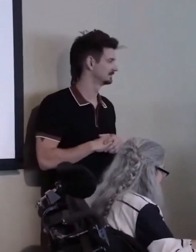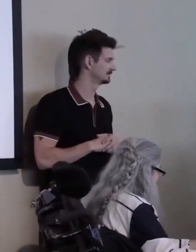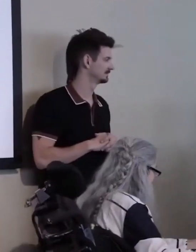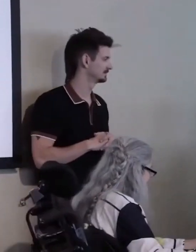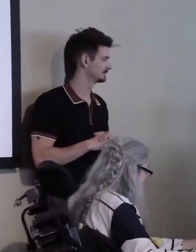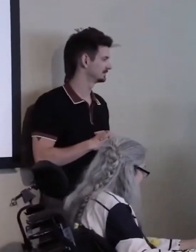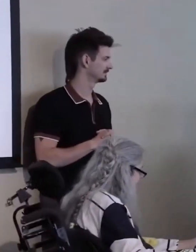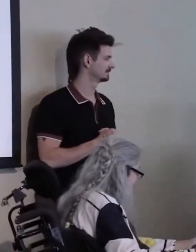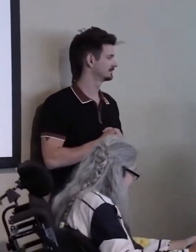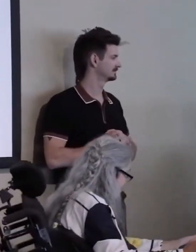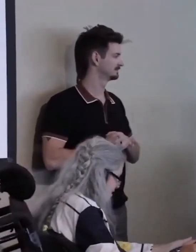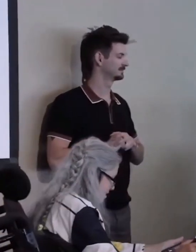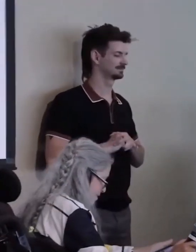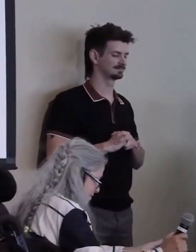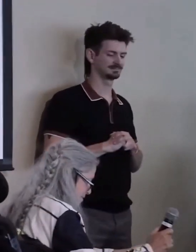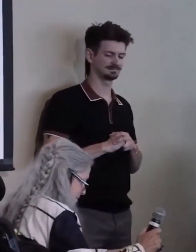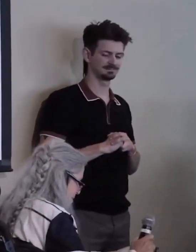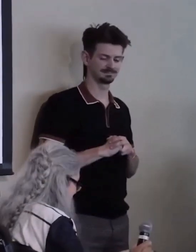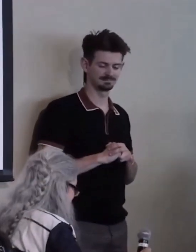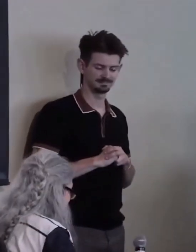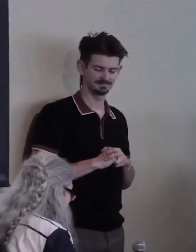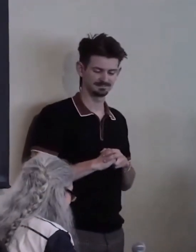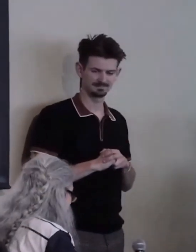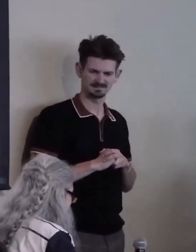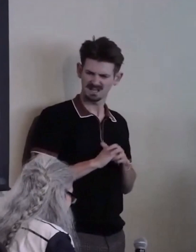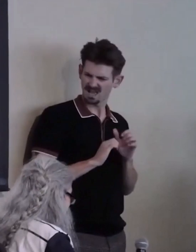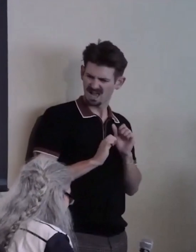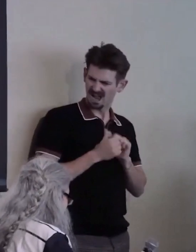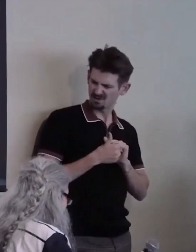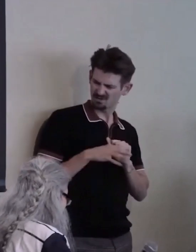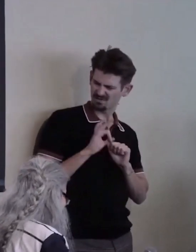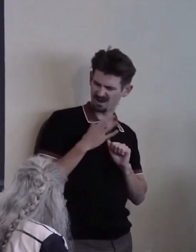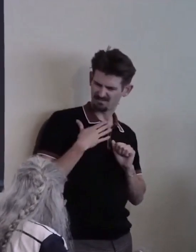So how did you find out all about all that? I mean...